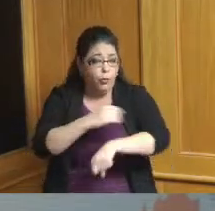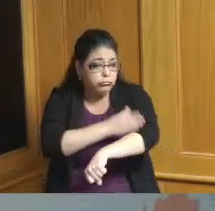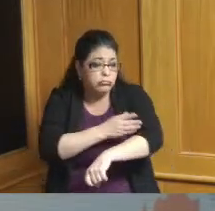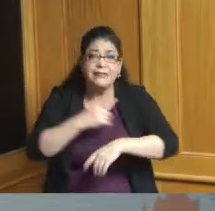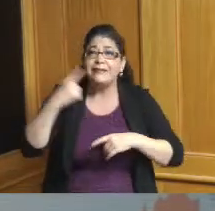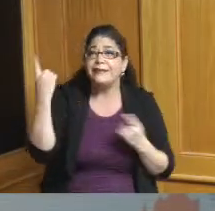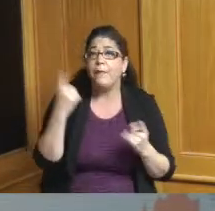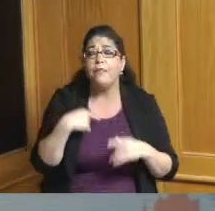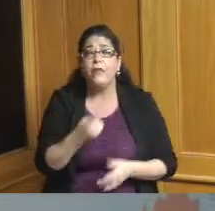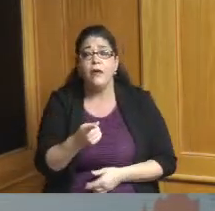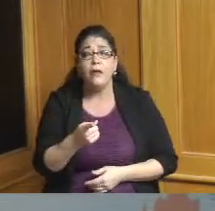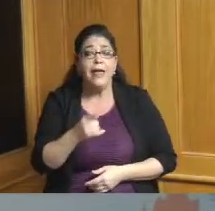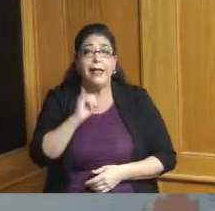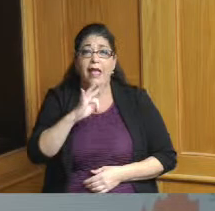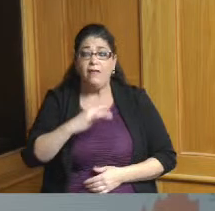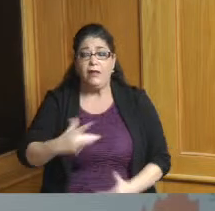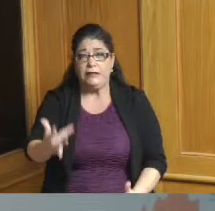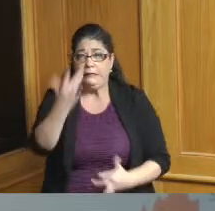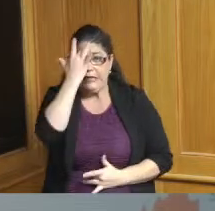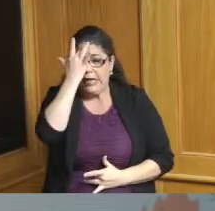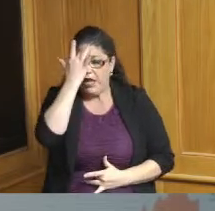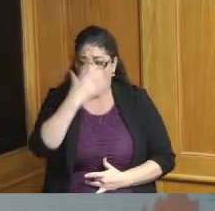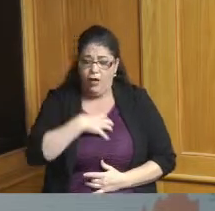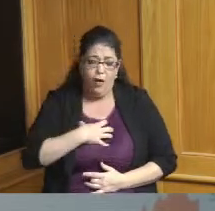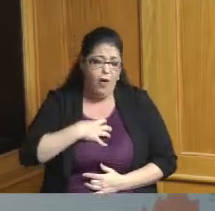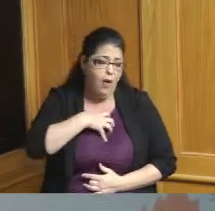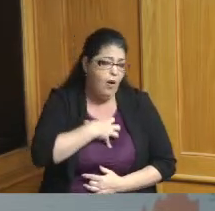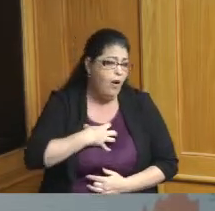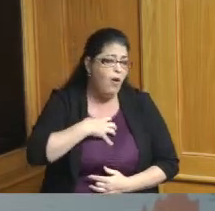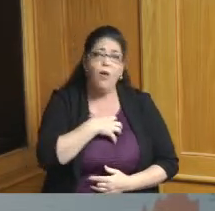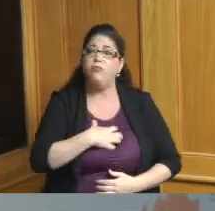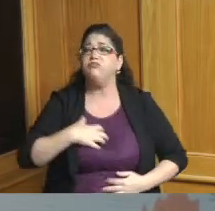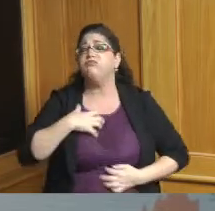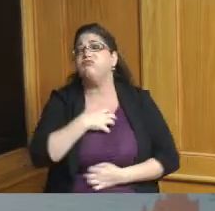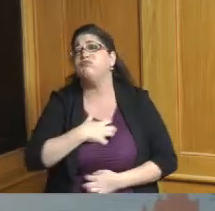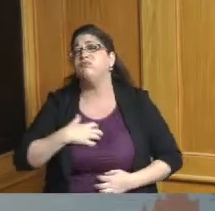you have Covid and there's no hiding it we know with cases sometimes folks don't get tested they